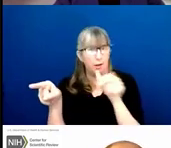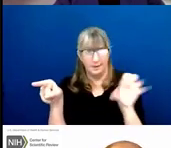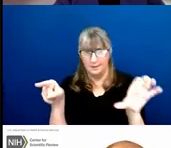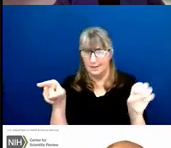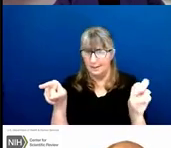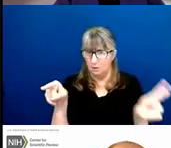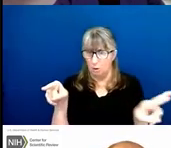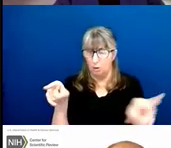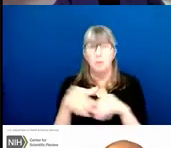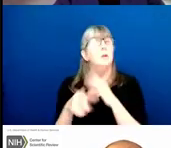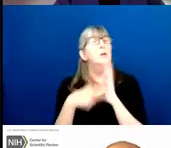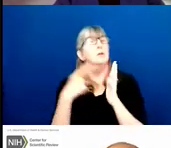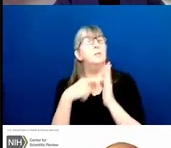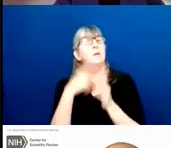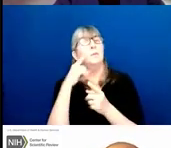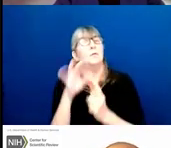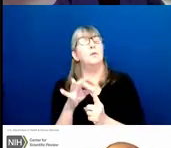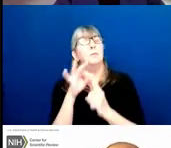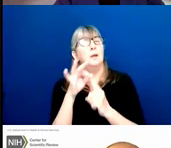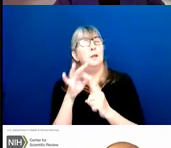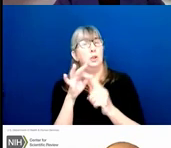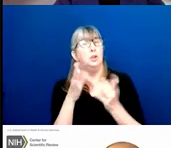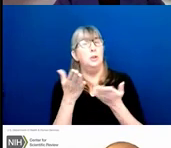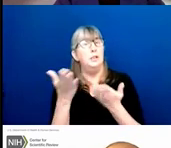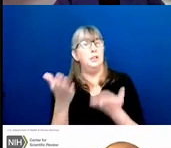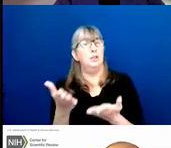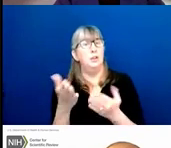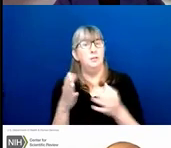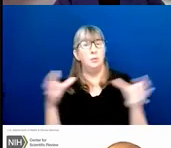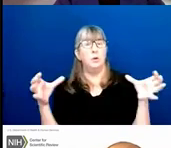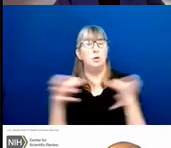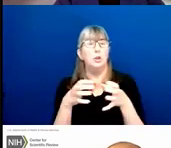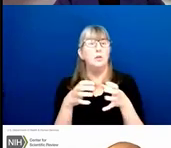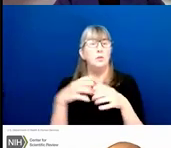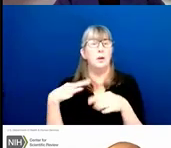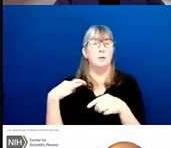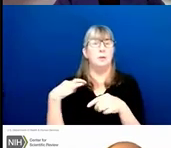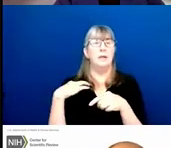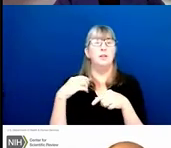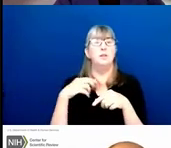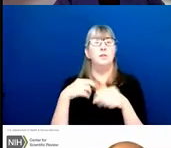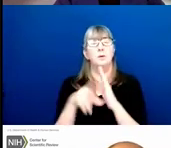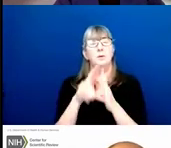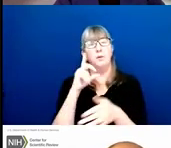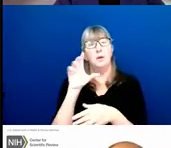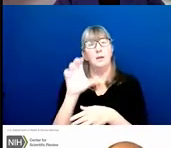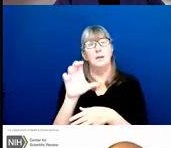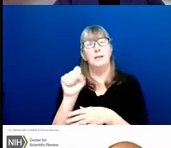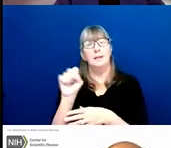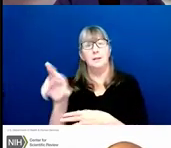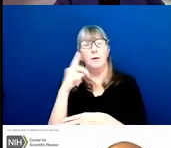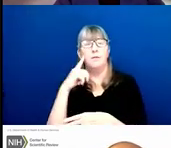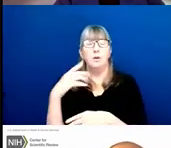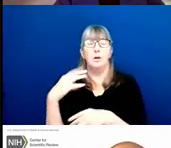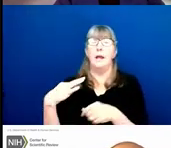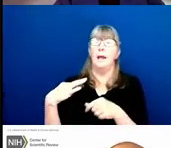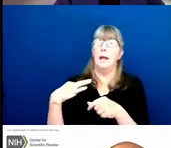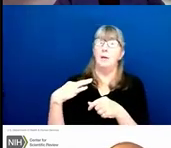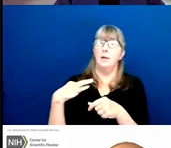And sometimes for special initiatives, we cluster applications during review at CSR. For applications destined for CSR study sections,